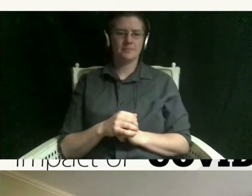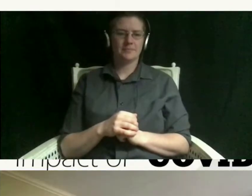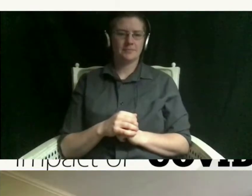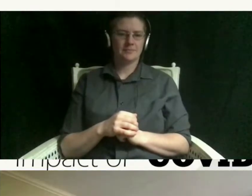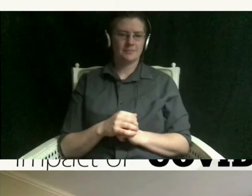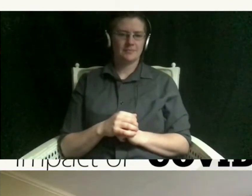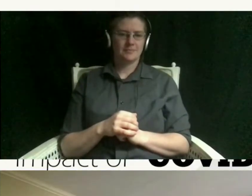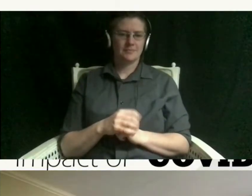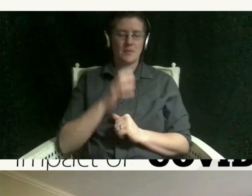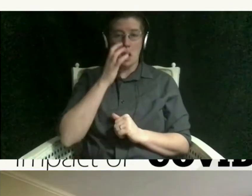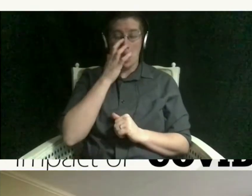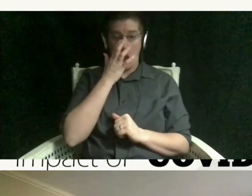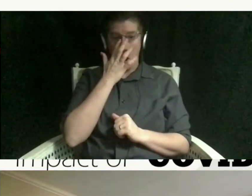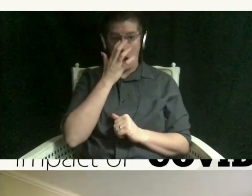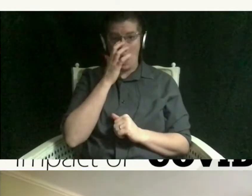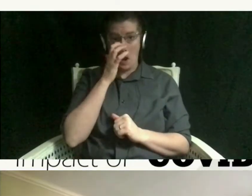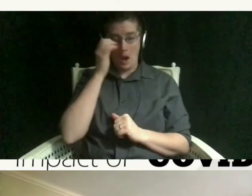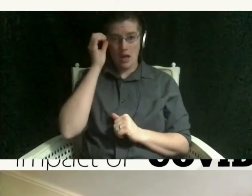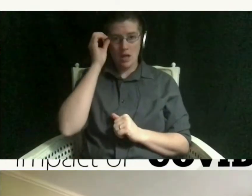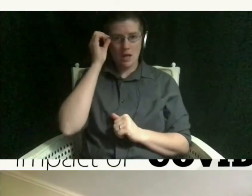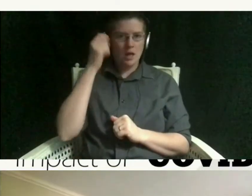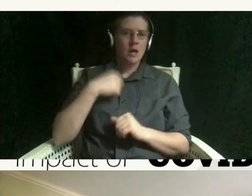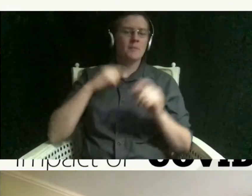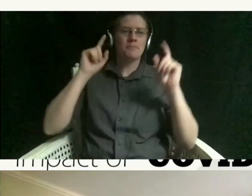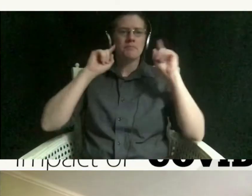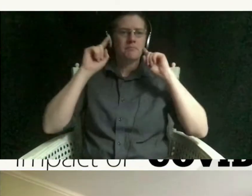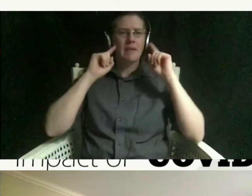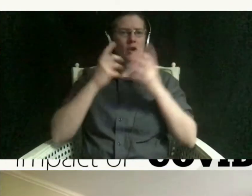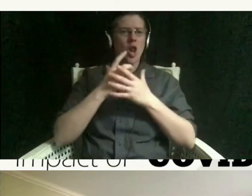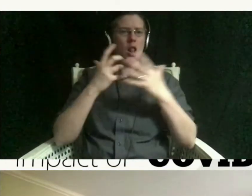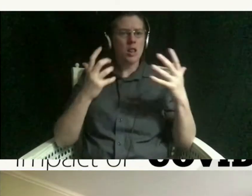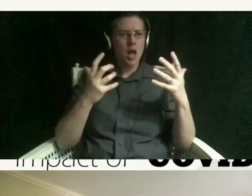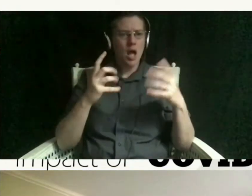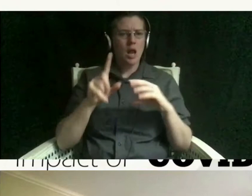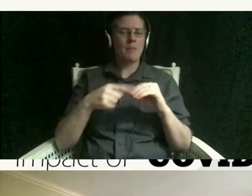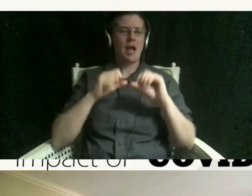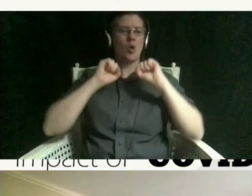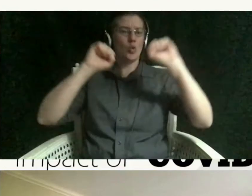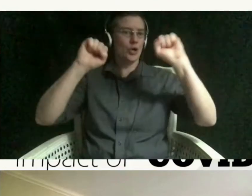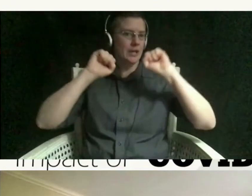i've heard a lot about working out as motivating you way to release um stress